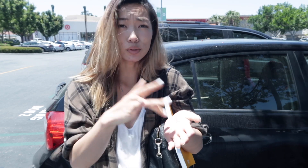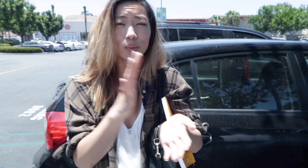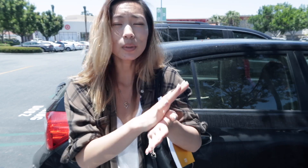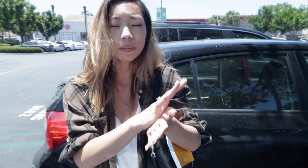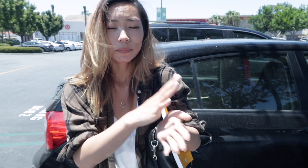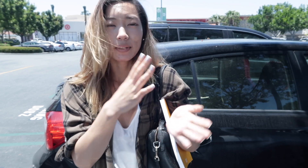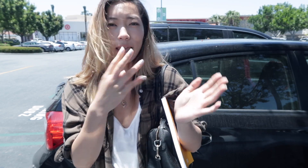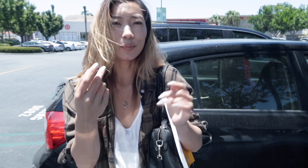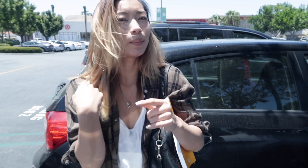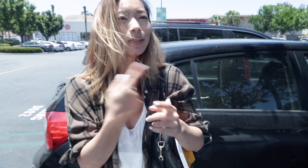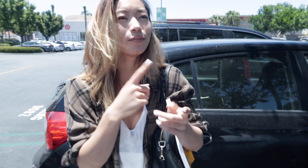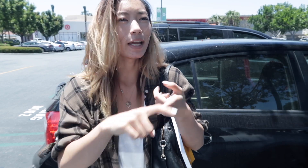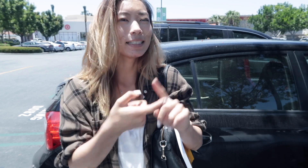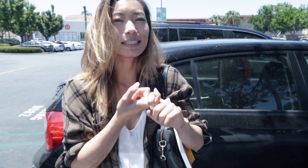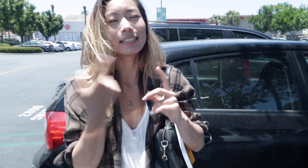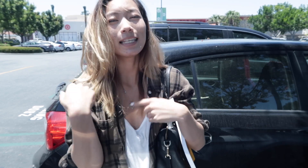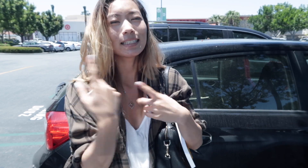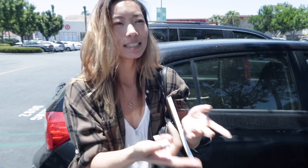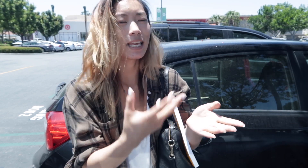In middle school and we've been friends since